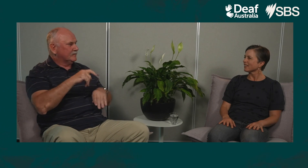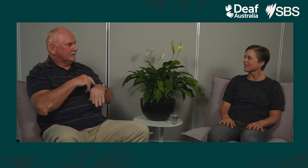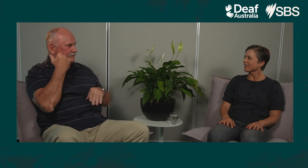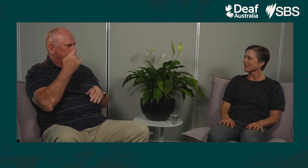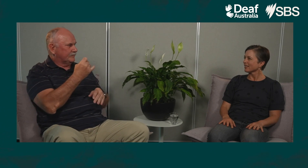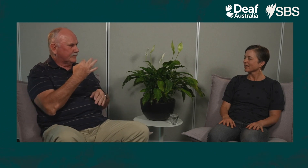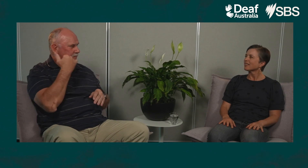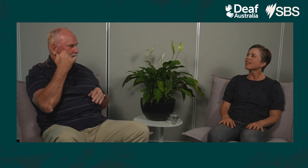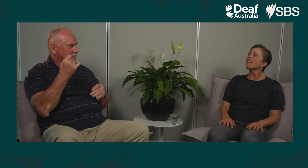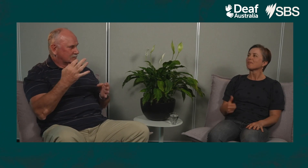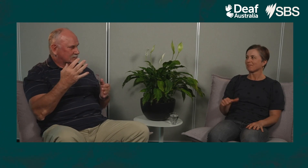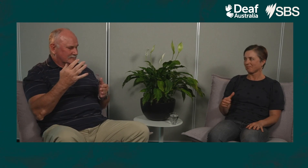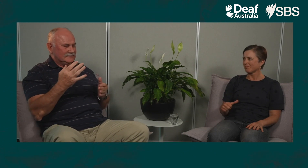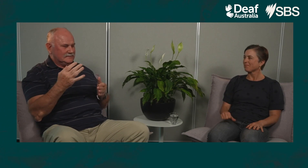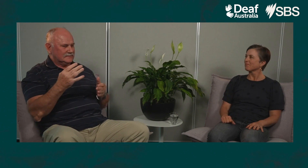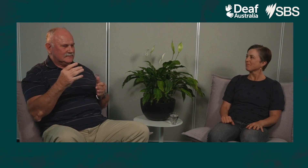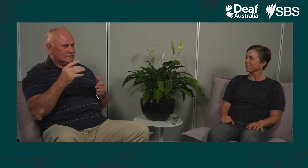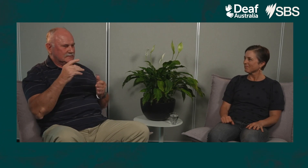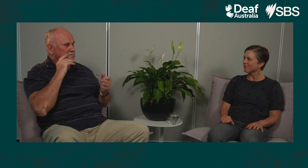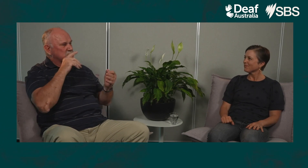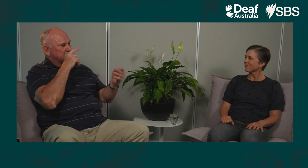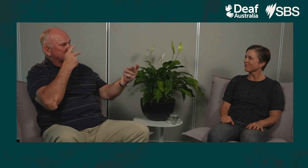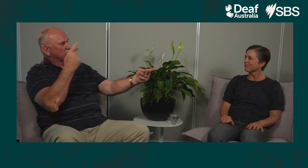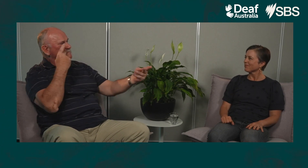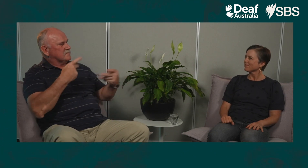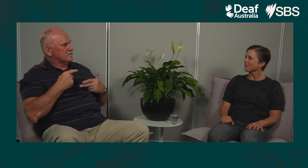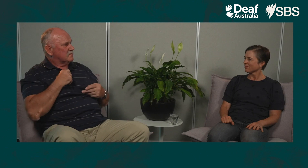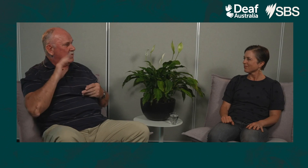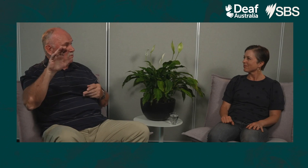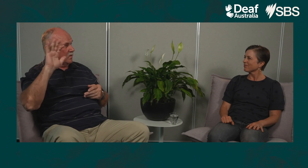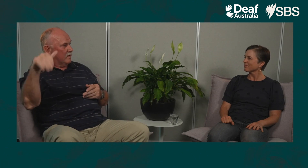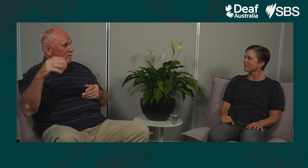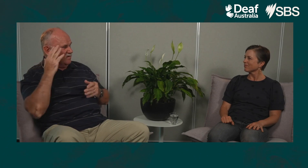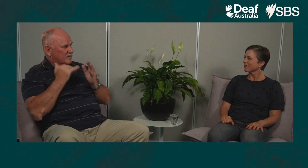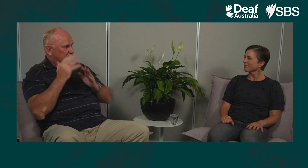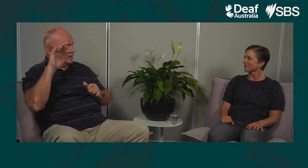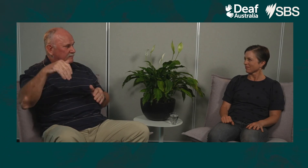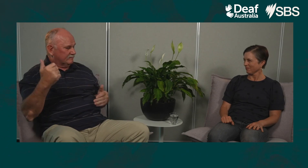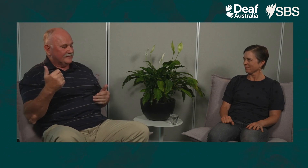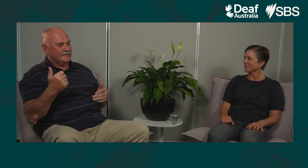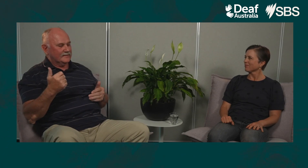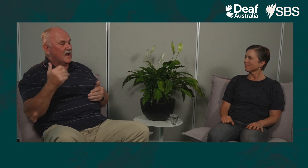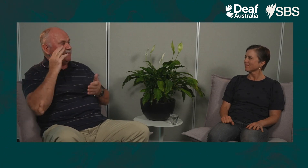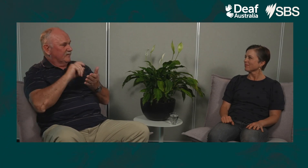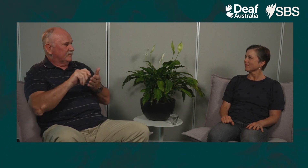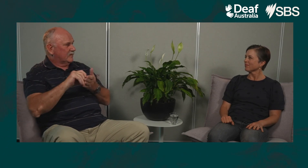Back then they didn't have access to mobile phones of course, and she suggests that he comes around to her home.